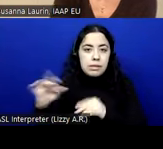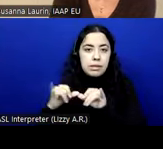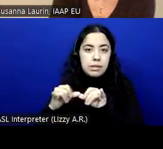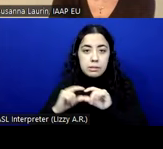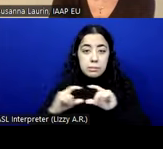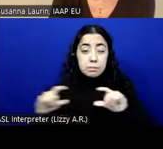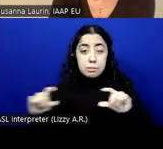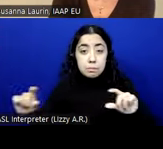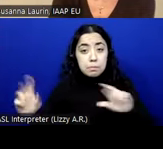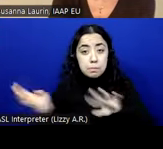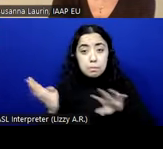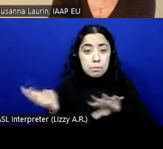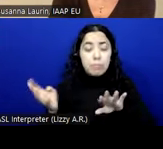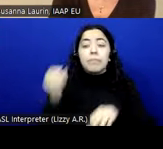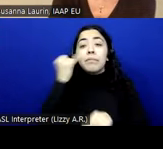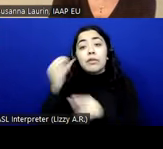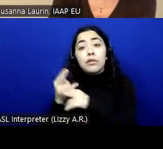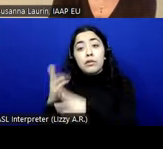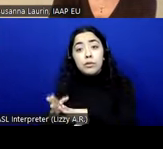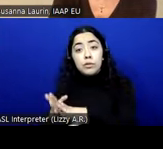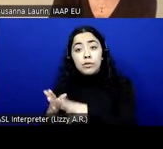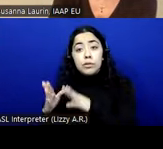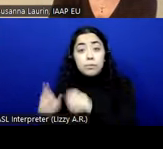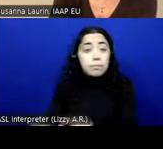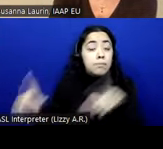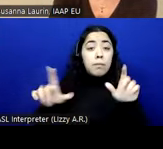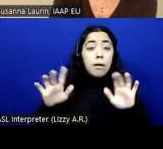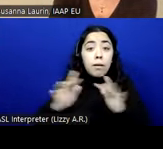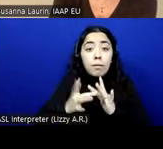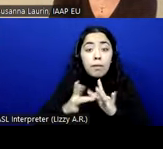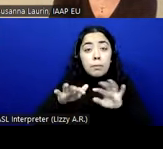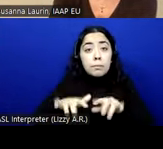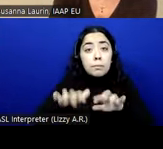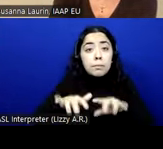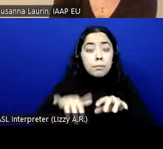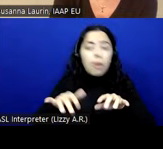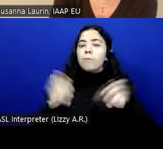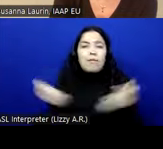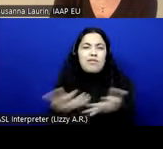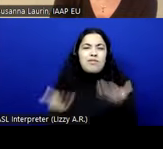activates that in the browser, all the web content will be shown that way, everything that is text.